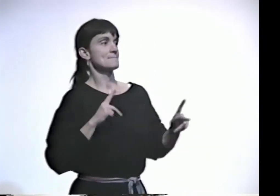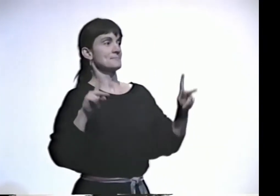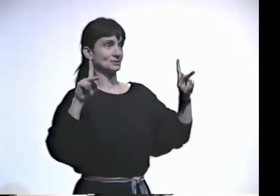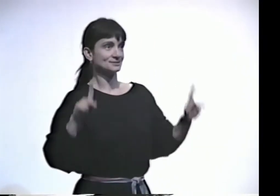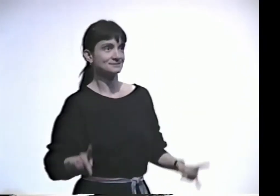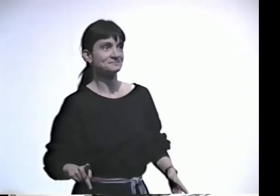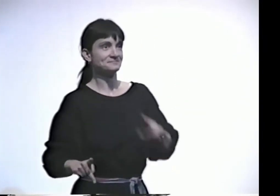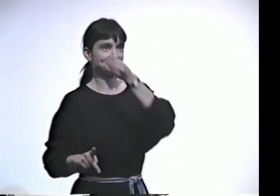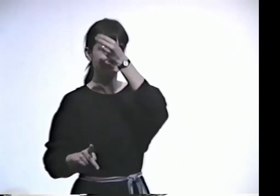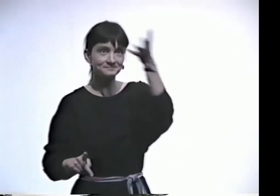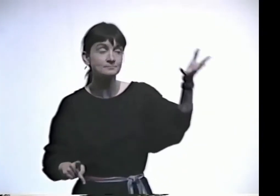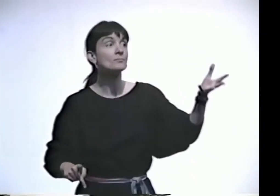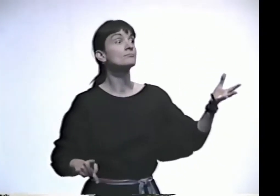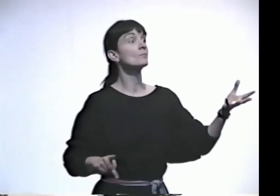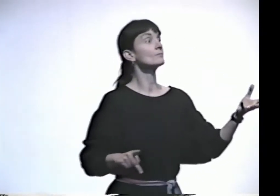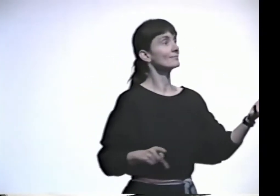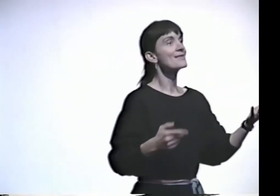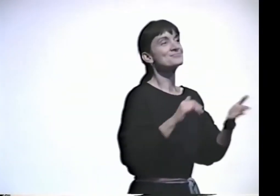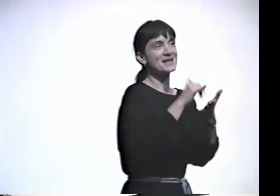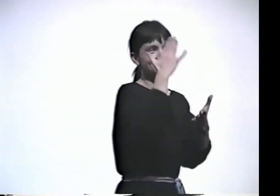I'M A VERY EMOTIONAL PERSON.